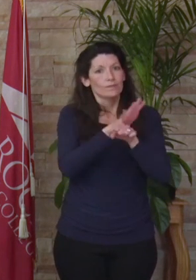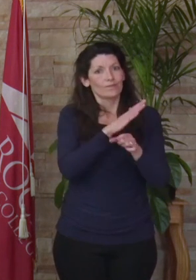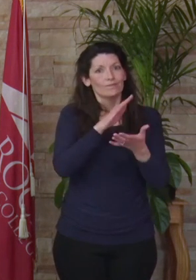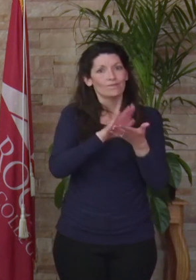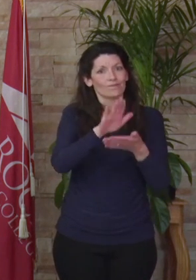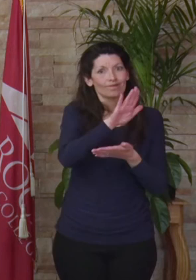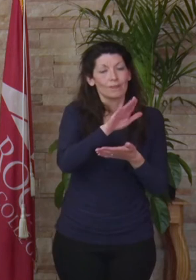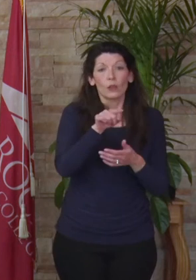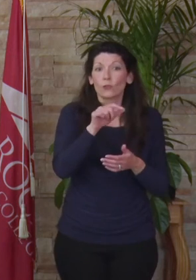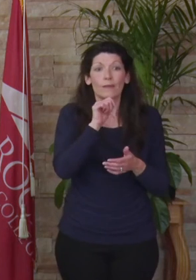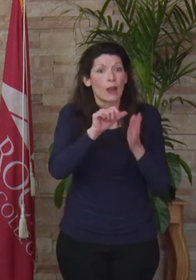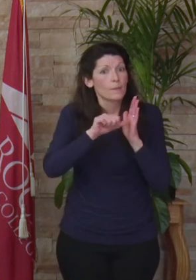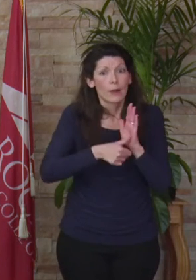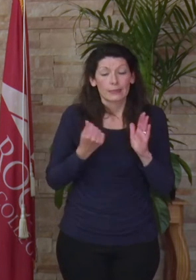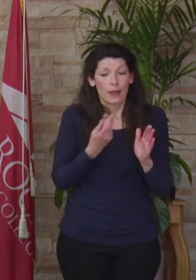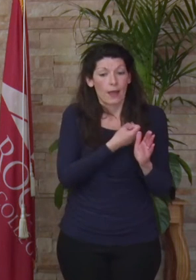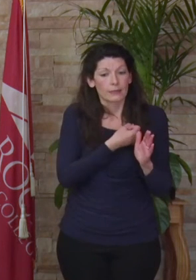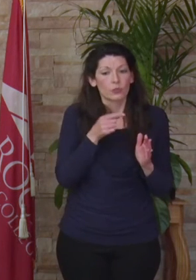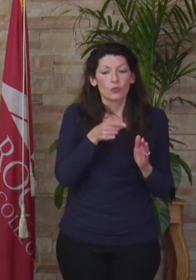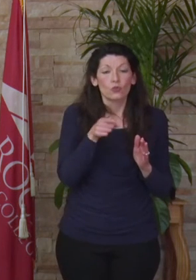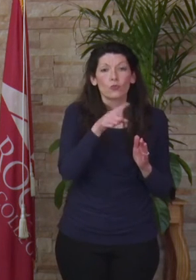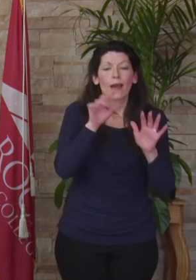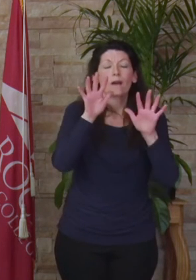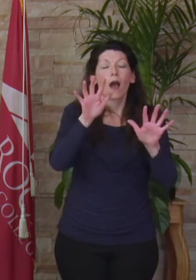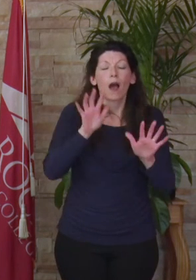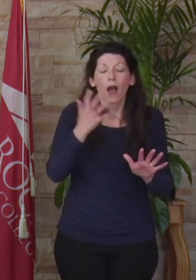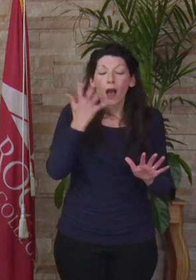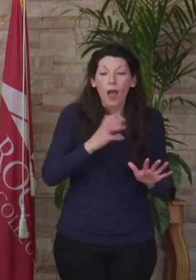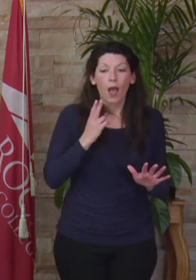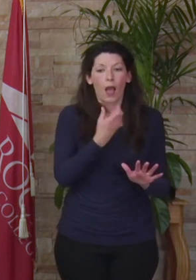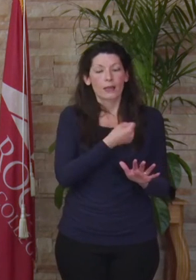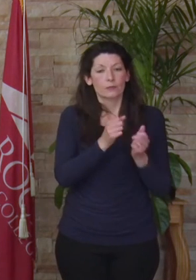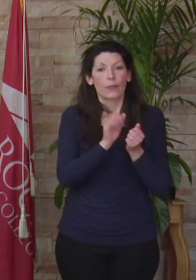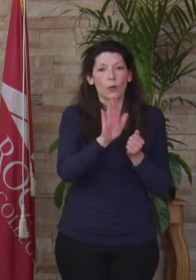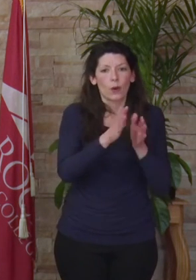you have not just impressed us, you have astounded us with your grit and determination to succeed and